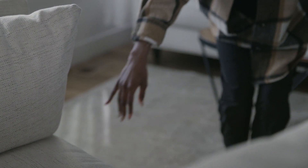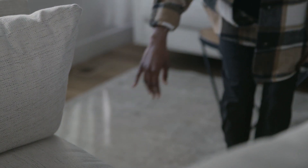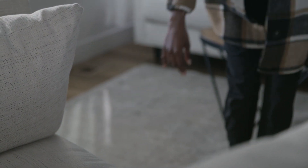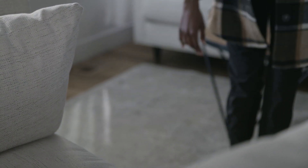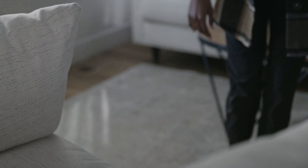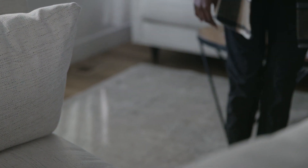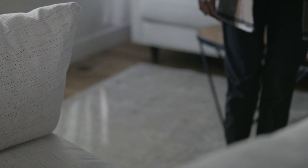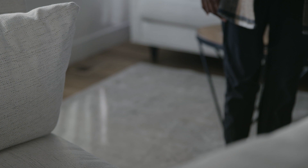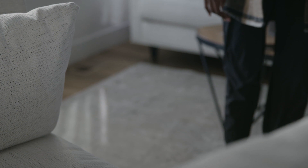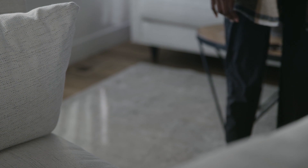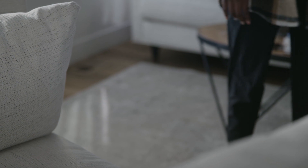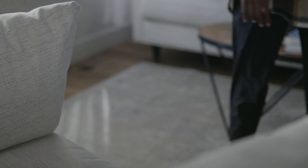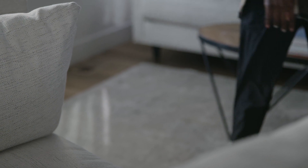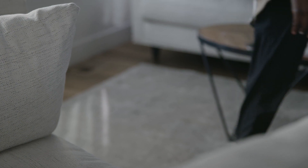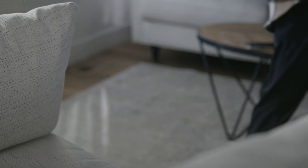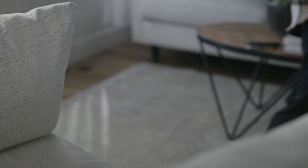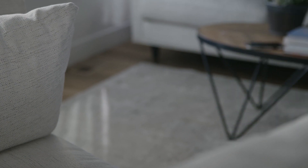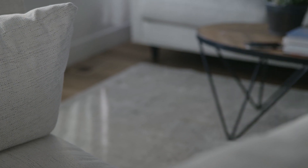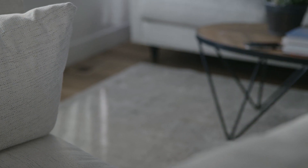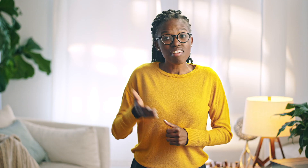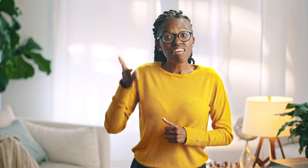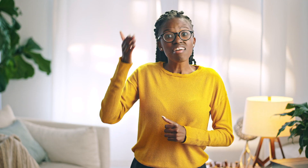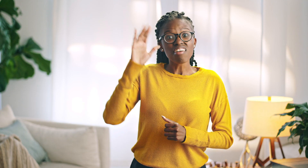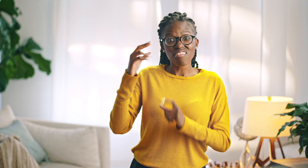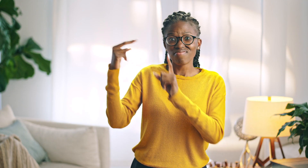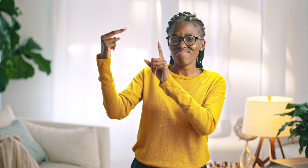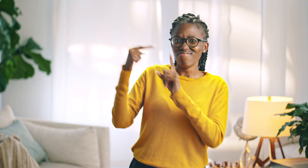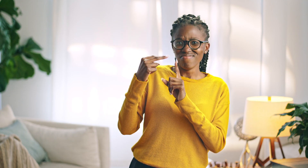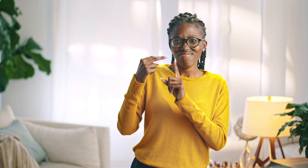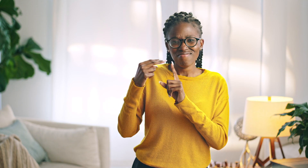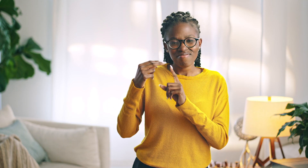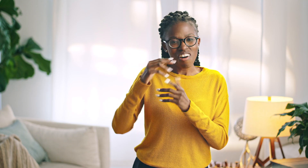among the children of men according to their faith."